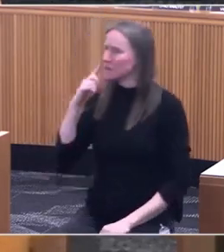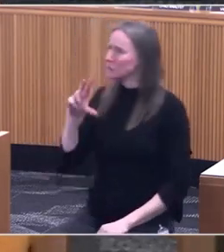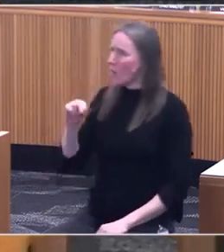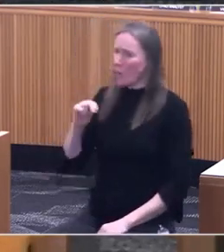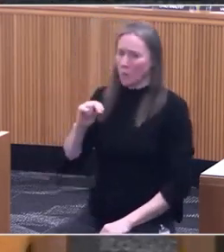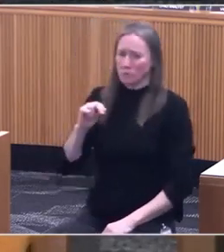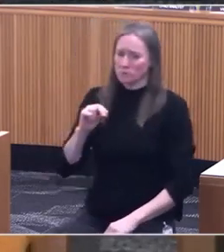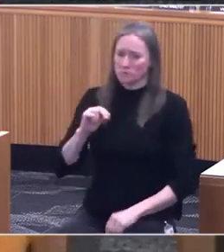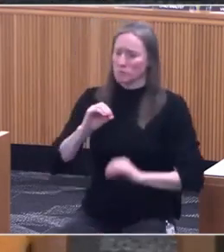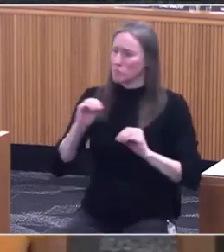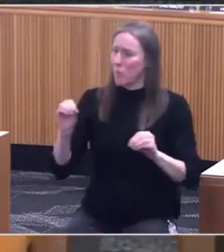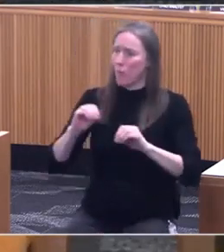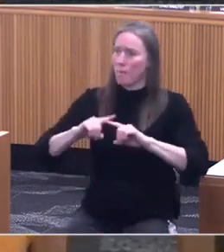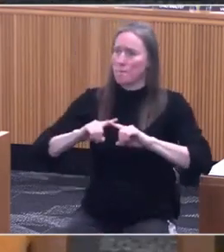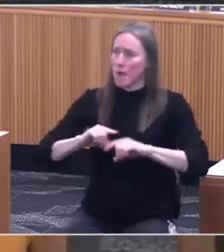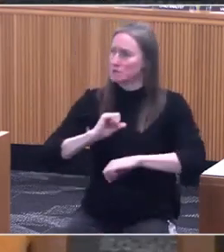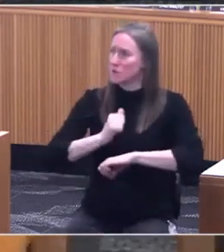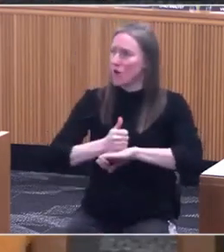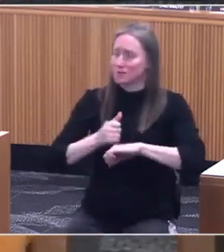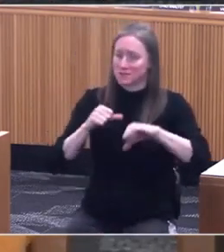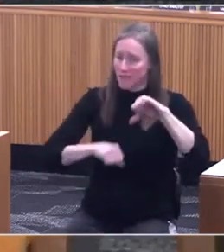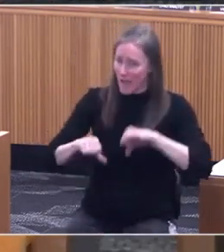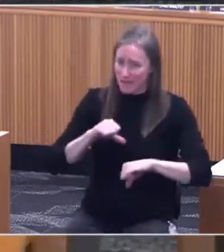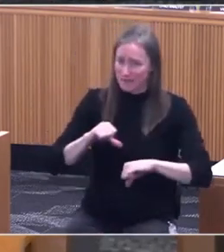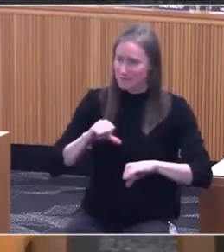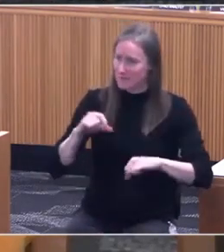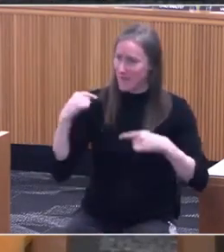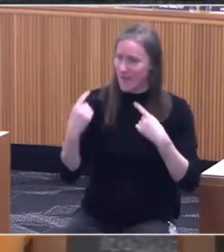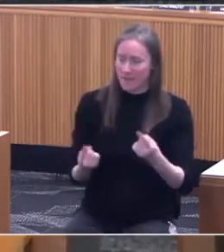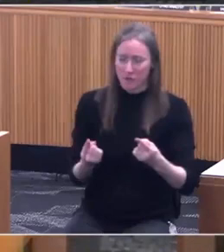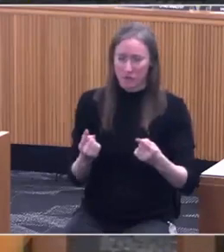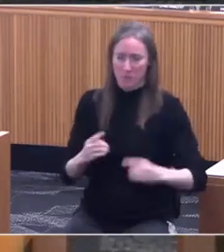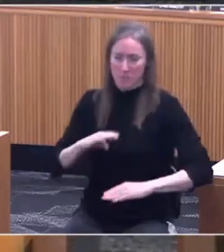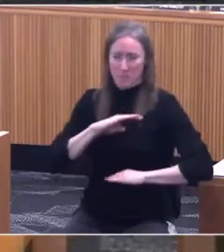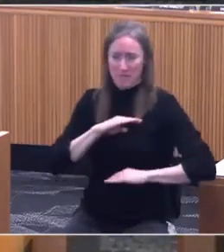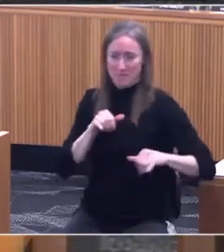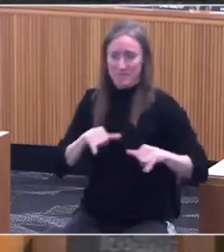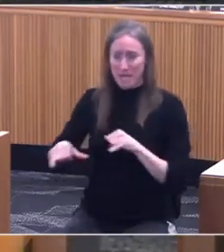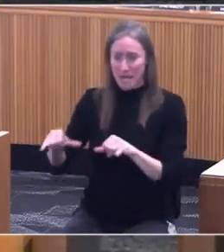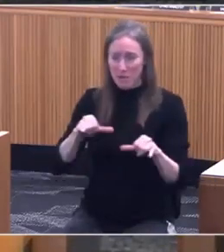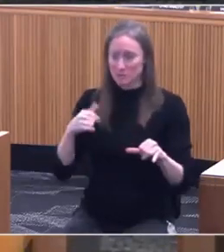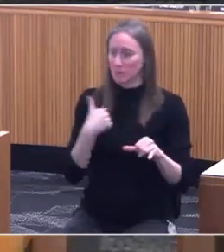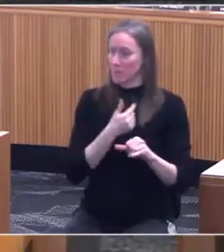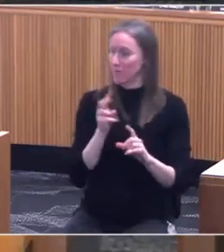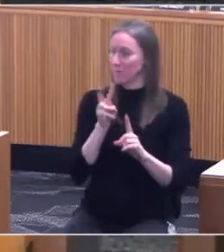the standards that we apply to other research that the health authority has used.